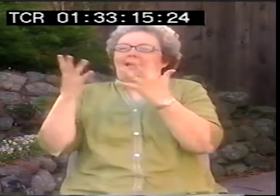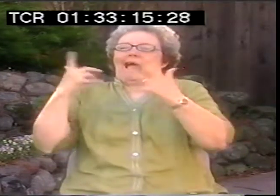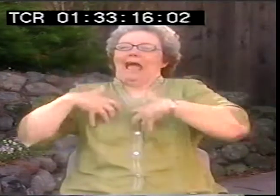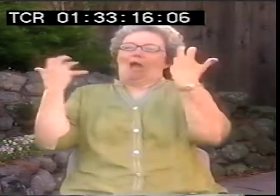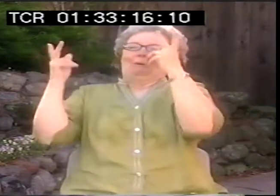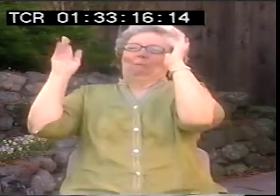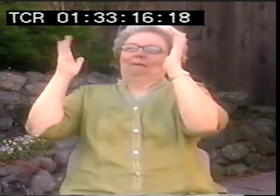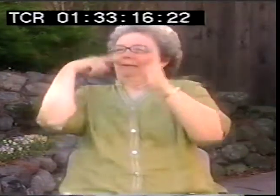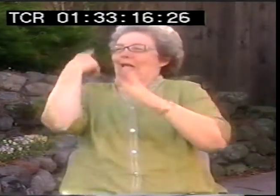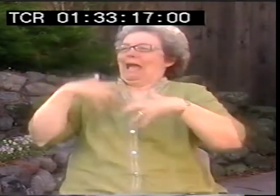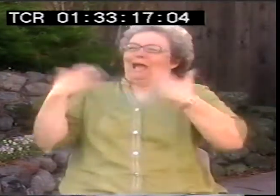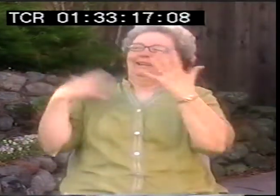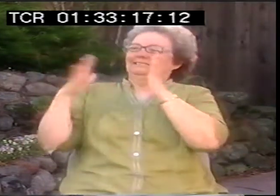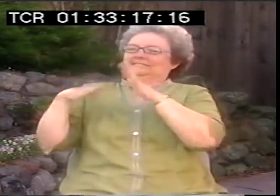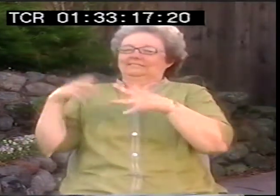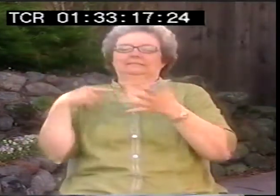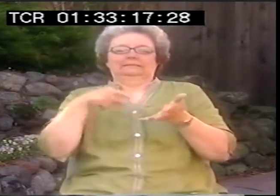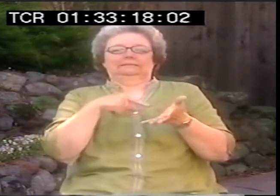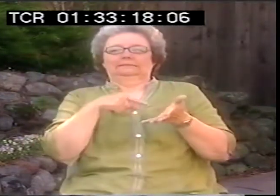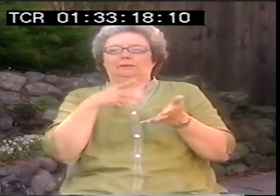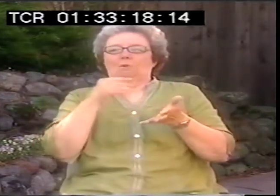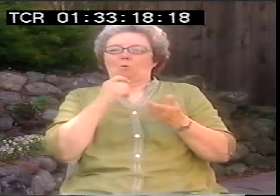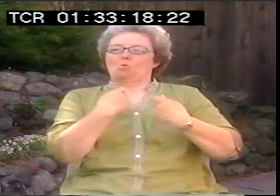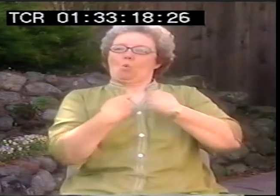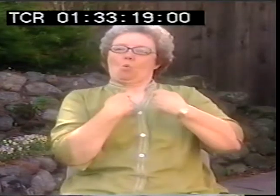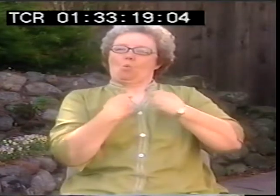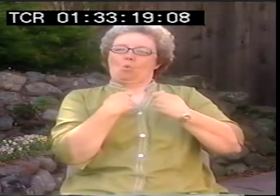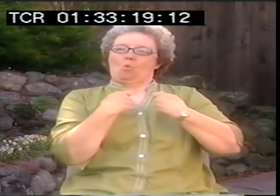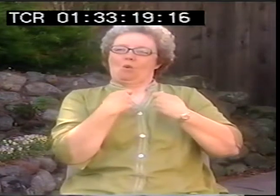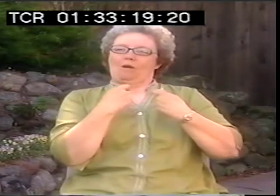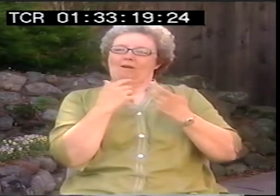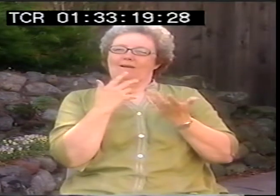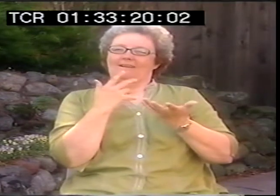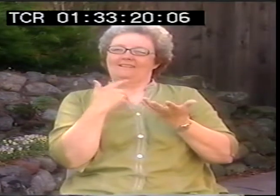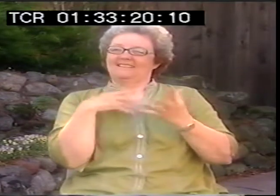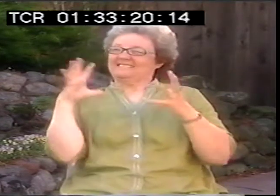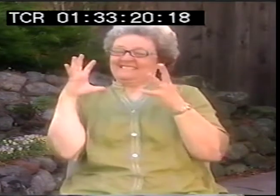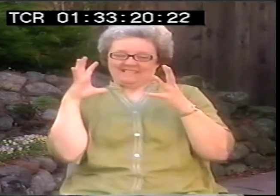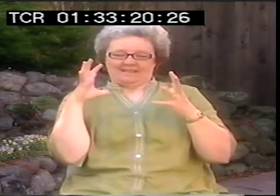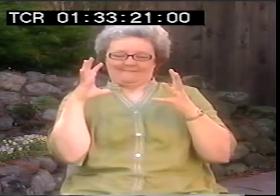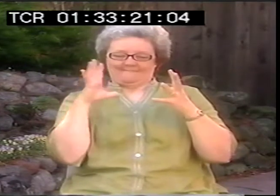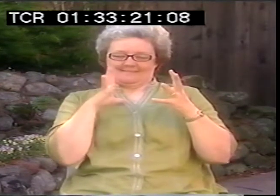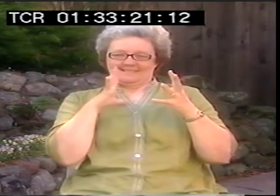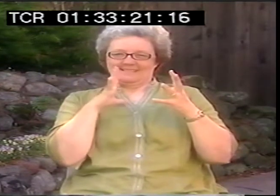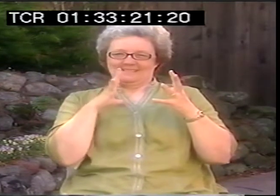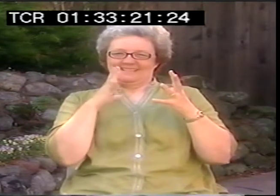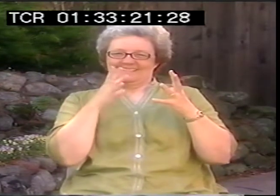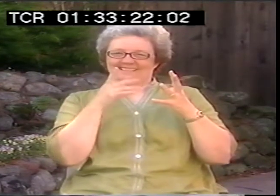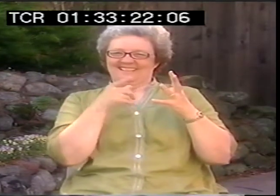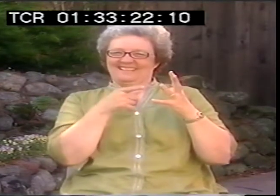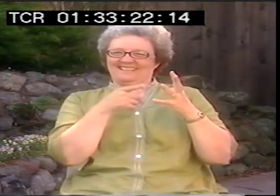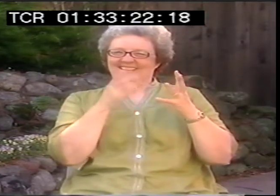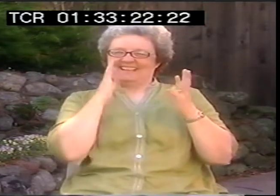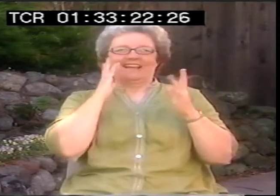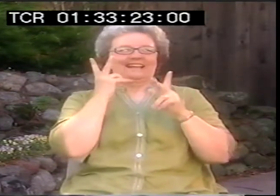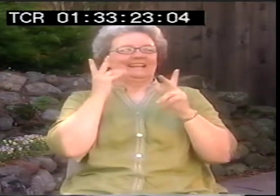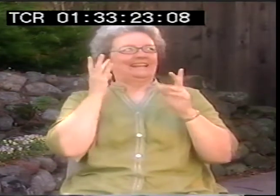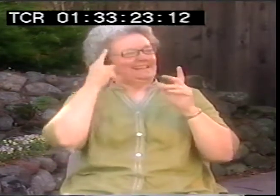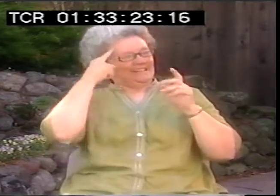And the only way I can get it out is to cathart through a poem. You get really angry, and there's something there that I have to express.